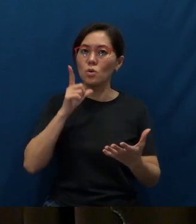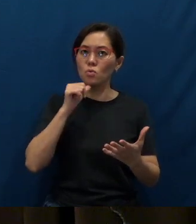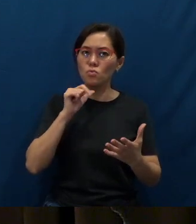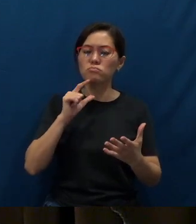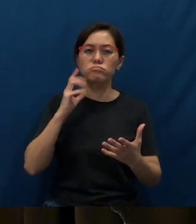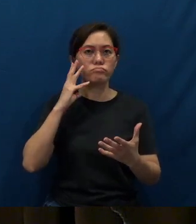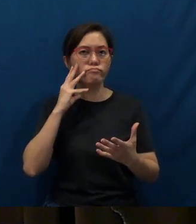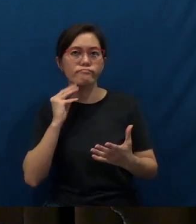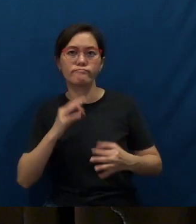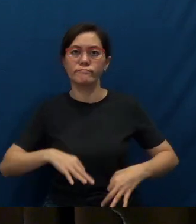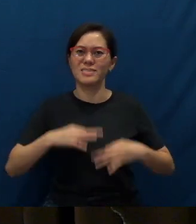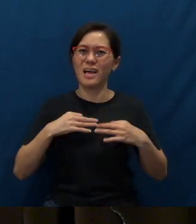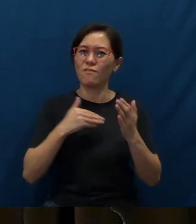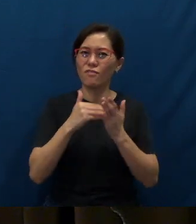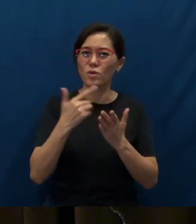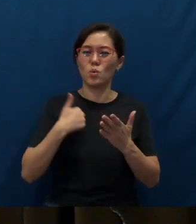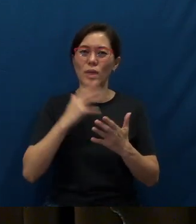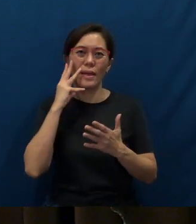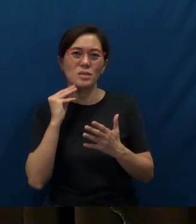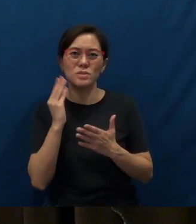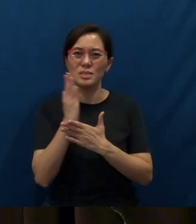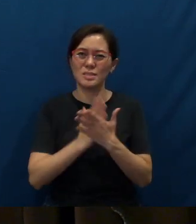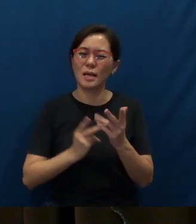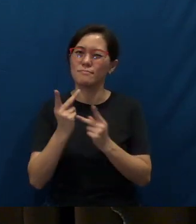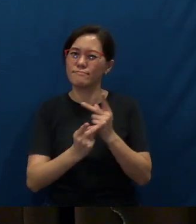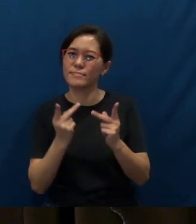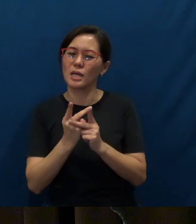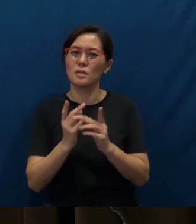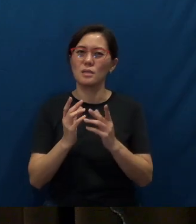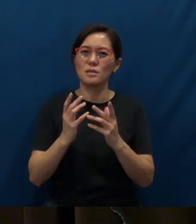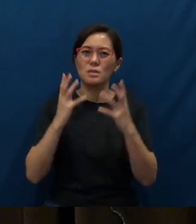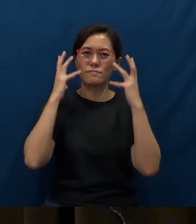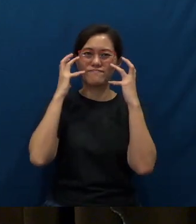and very often we experienced some form of trauma in our lives.